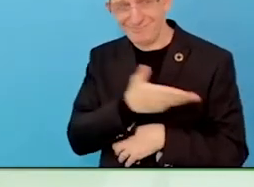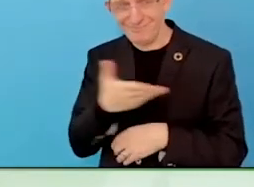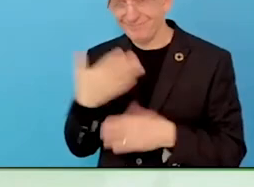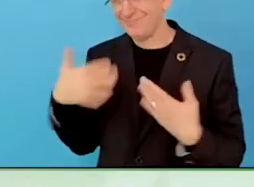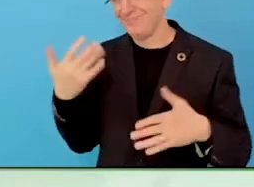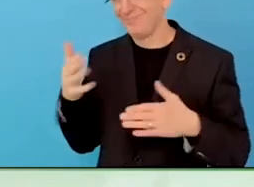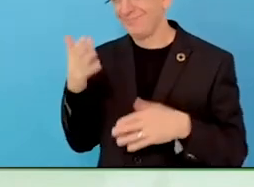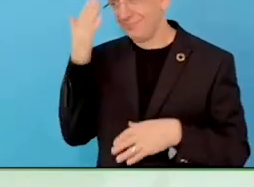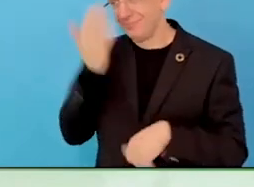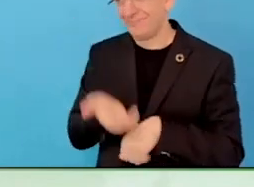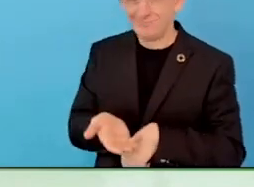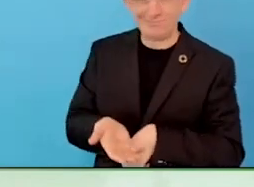talent but people with disabilities.